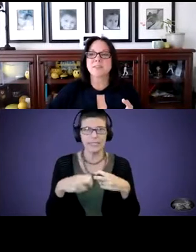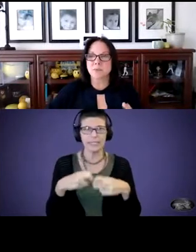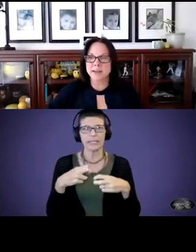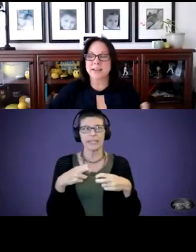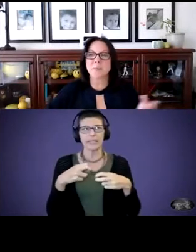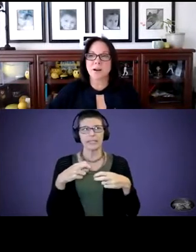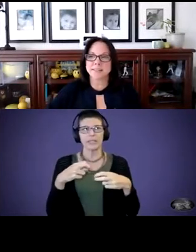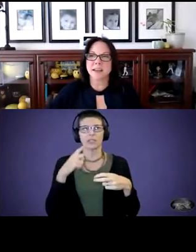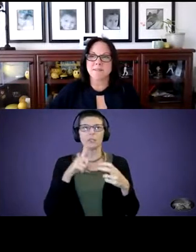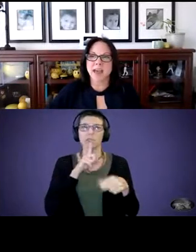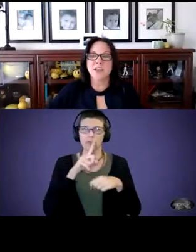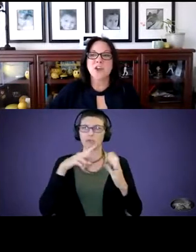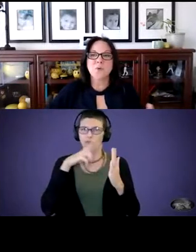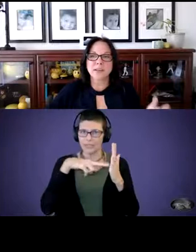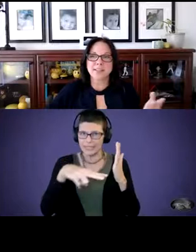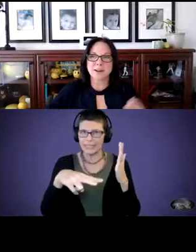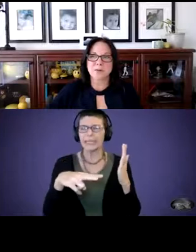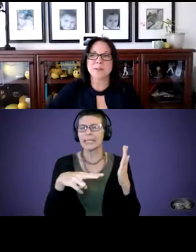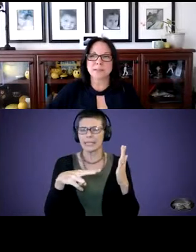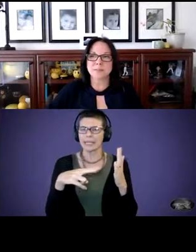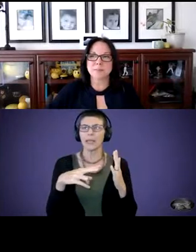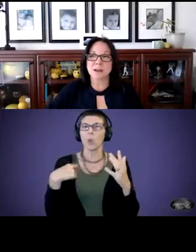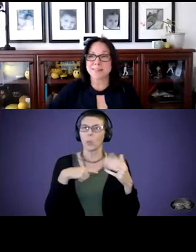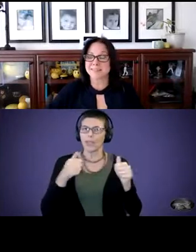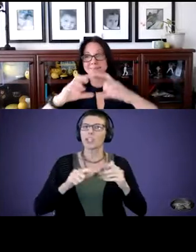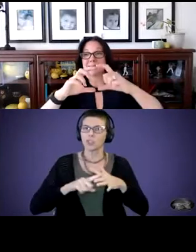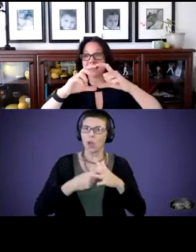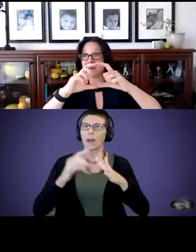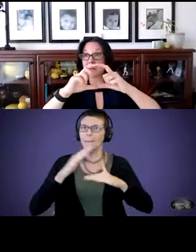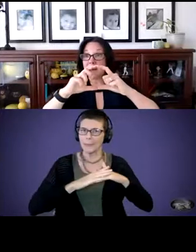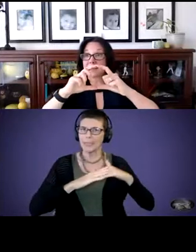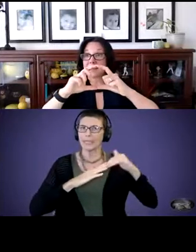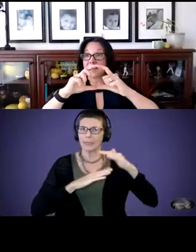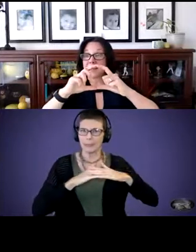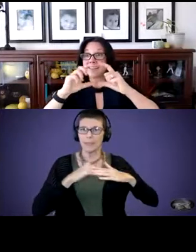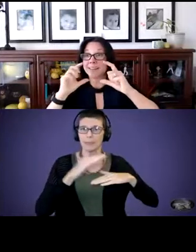reading in the process of that, we can start building those blocks. Thinking of blocks, even